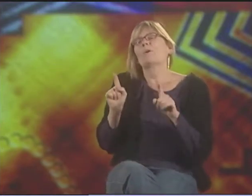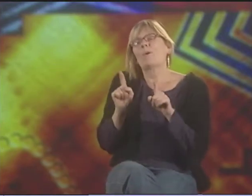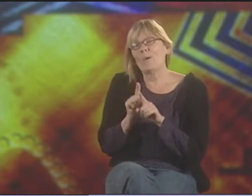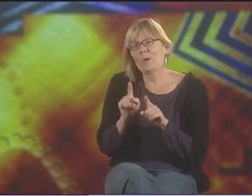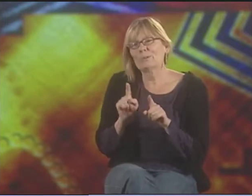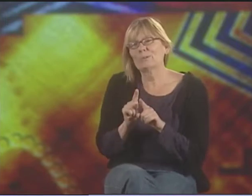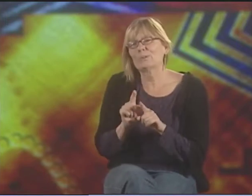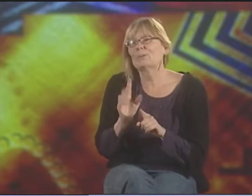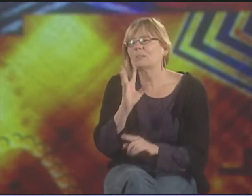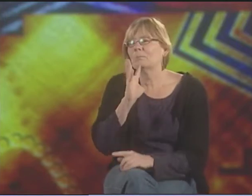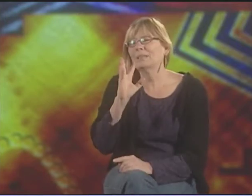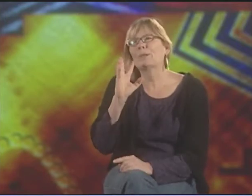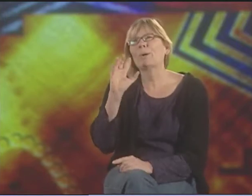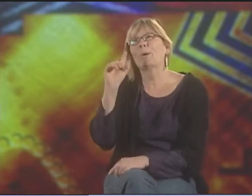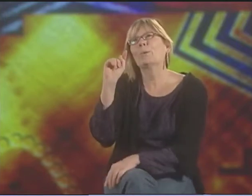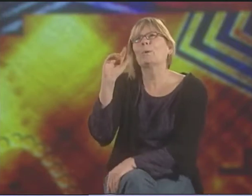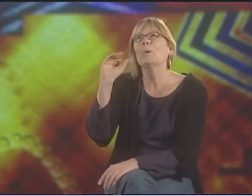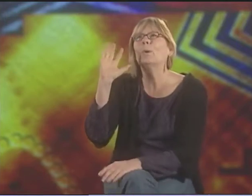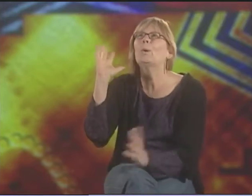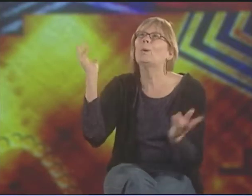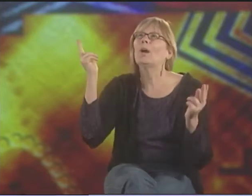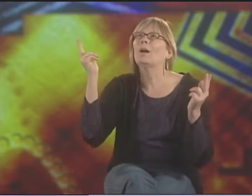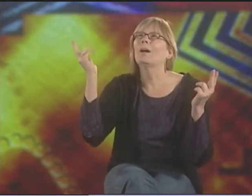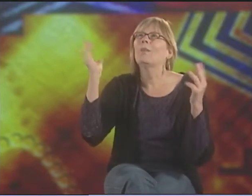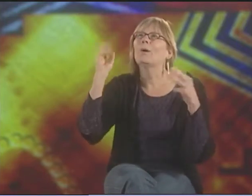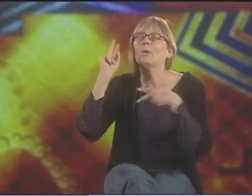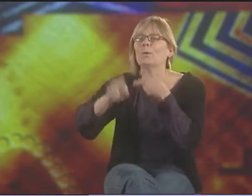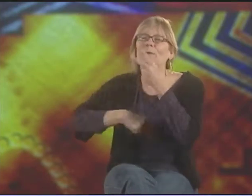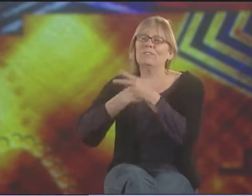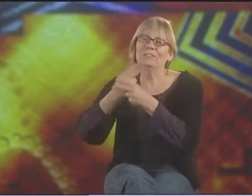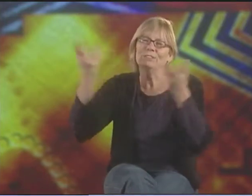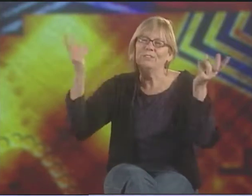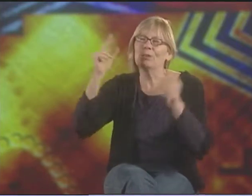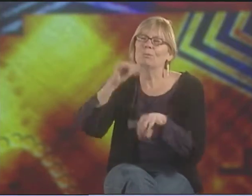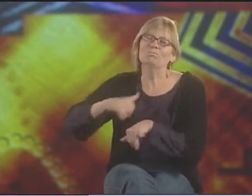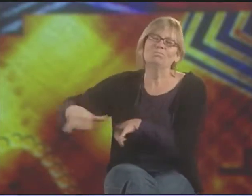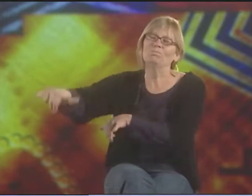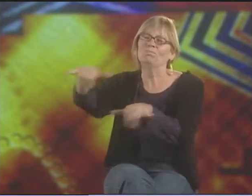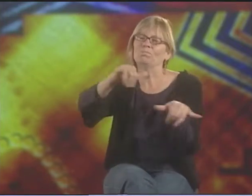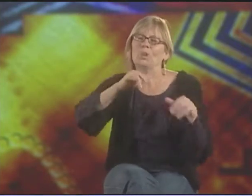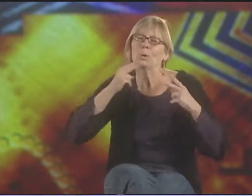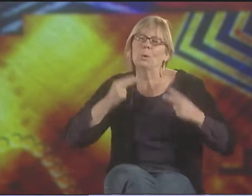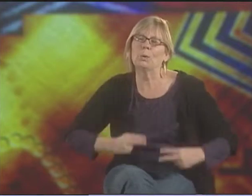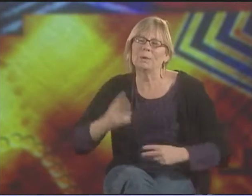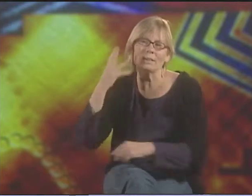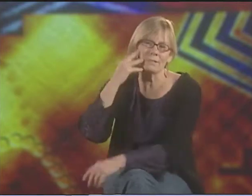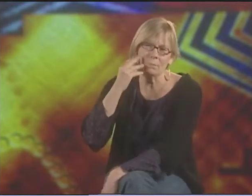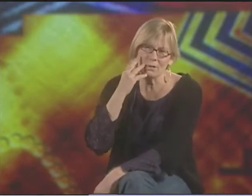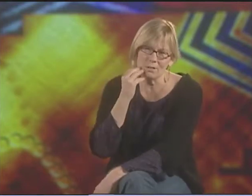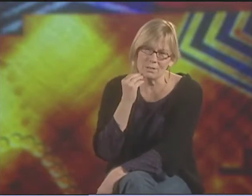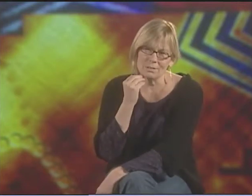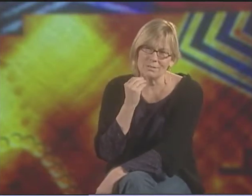SO WE MAY HAVE OUR OWN EXPERIENCES, BUT IT CAN SPEAK TO THE WORLD. IT CAN BE APPLIED UNIVERSALLY